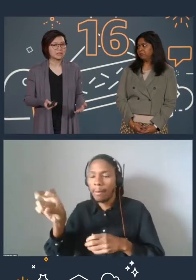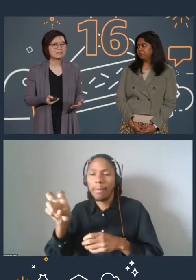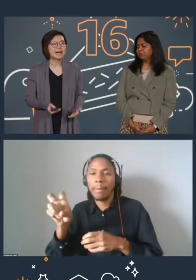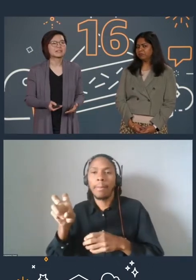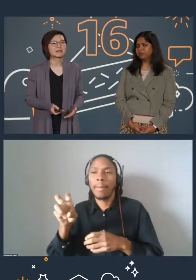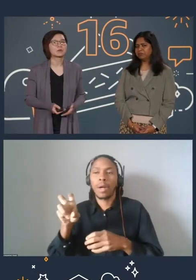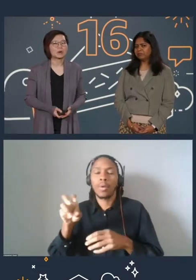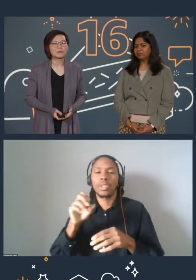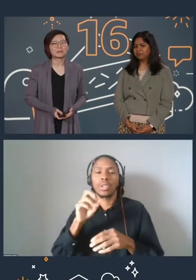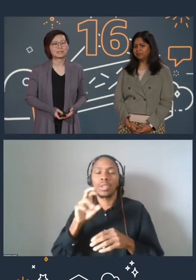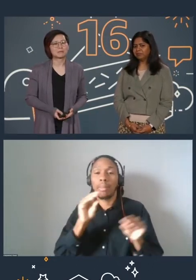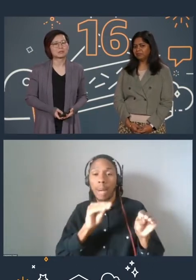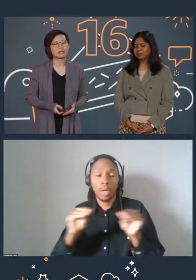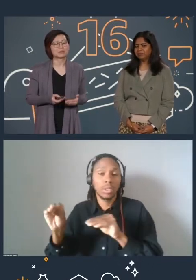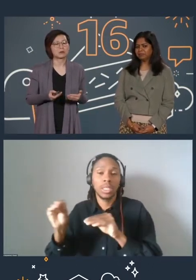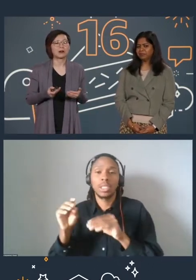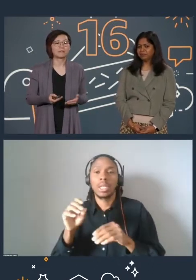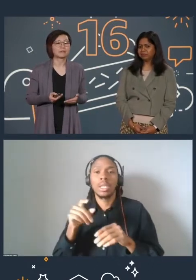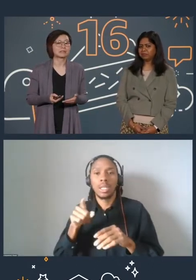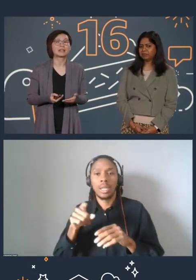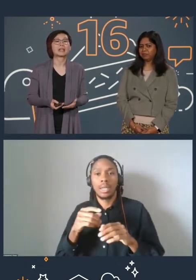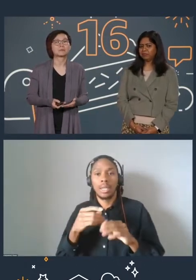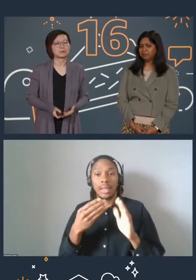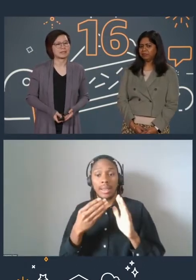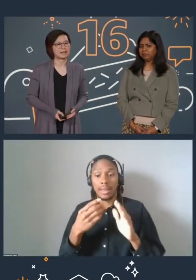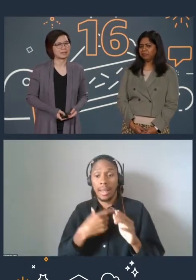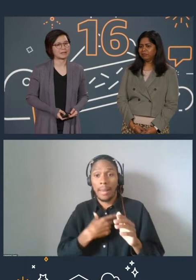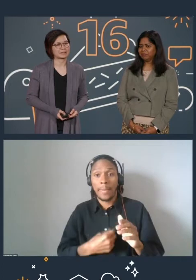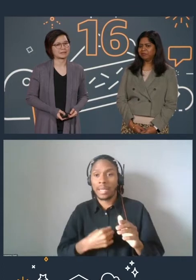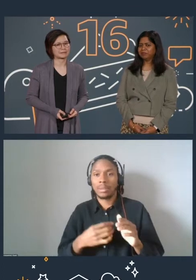these badges are a great way to demonstrate your confidence in AWS cloud domains.